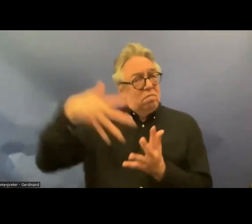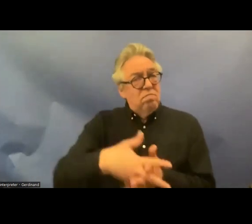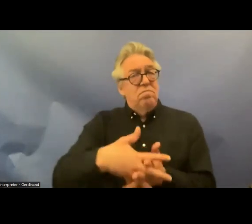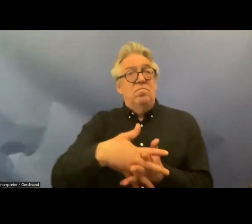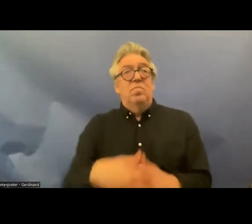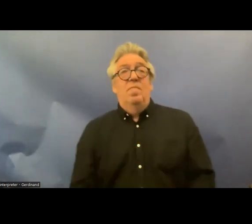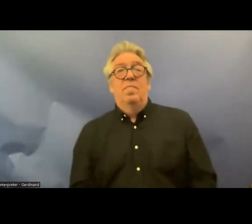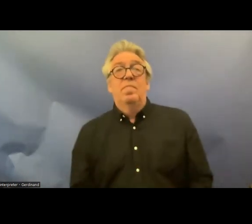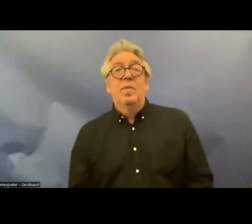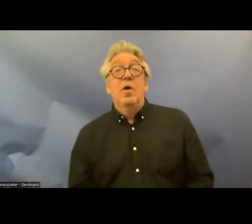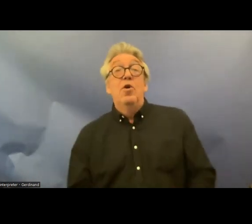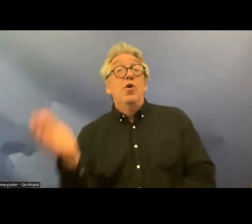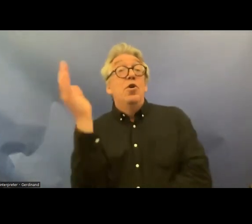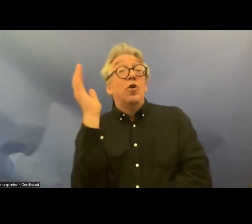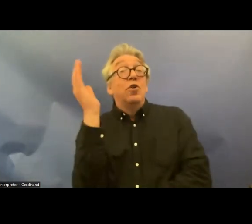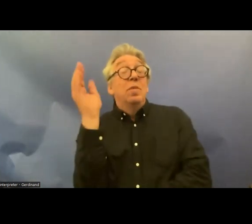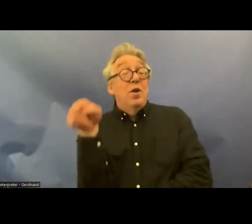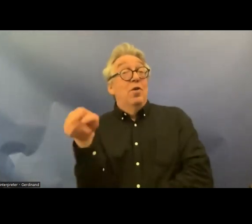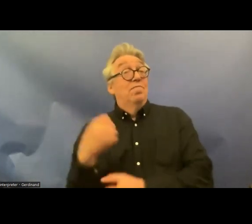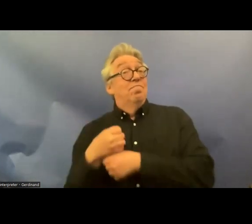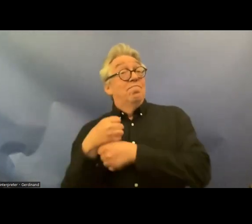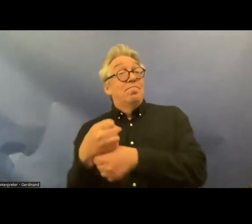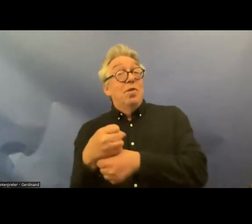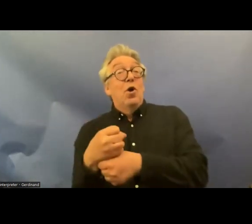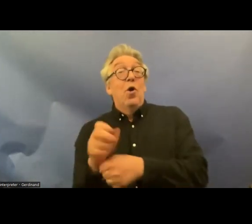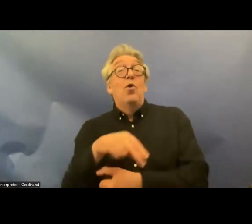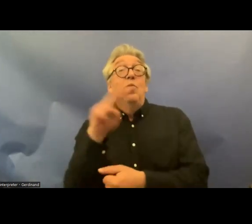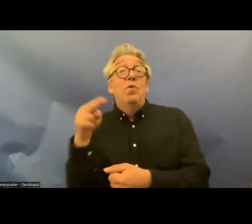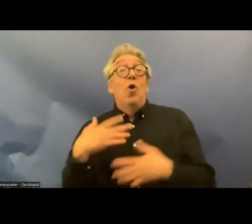adviser from the Norwegian Human Rights Institute would you like to turn on your